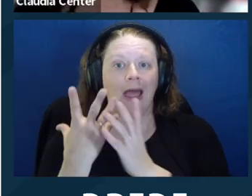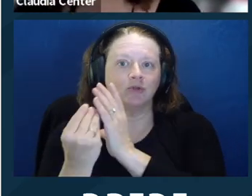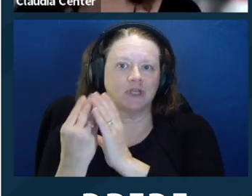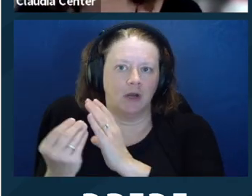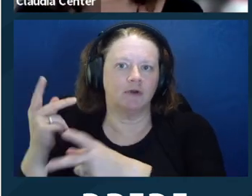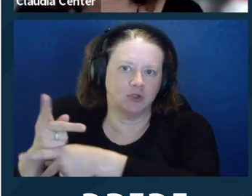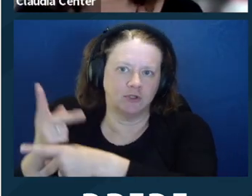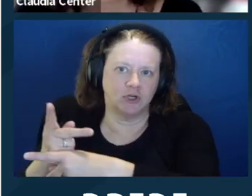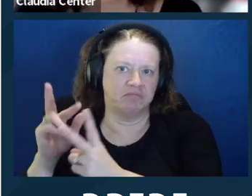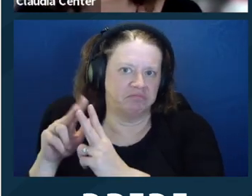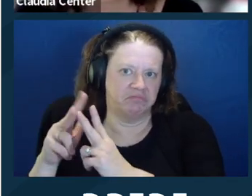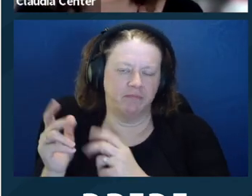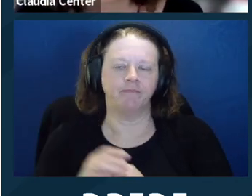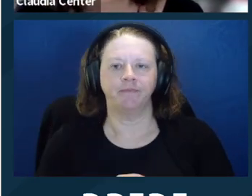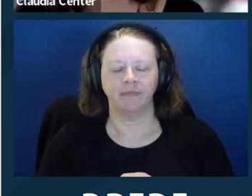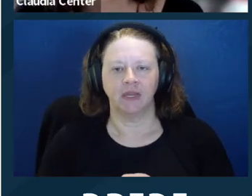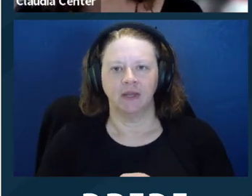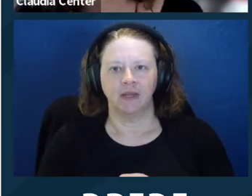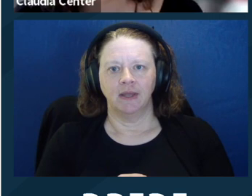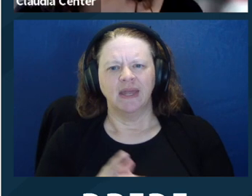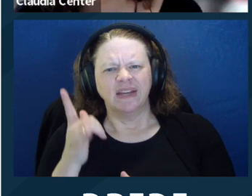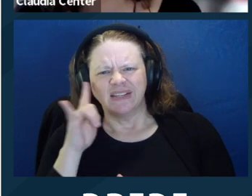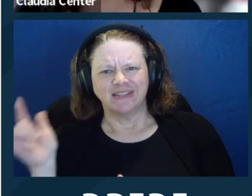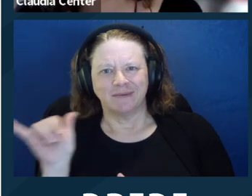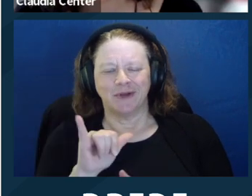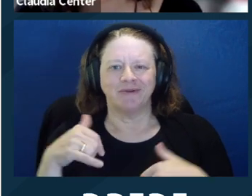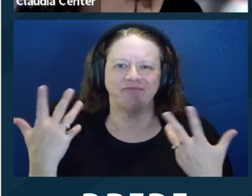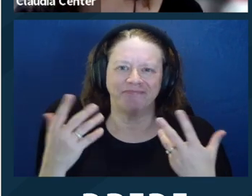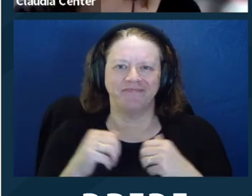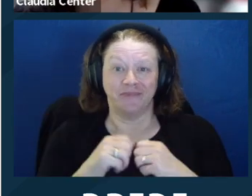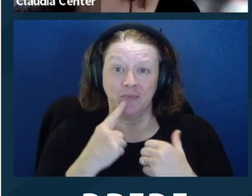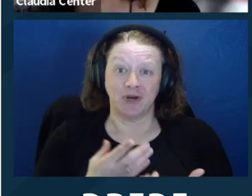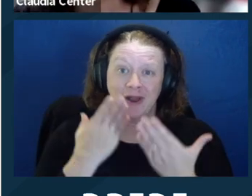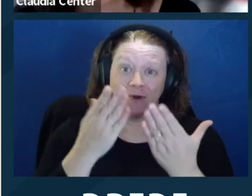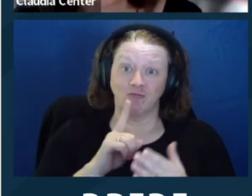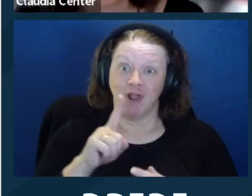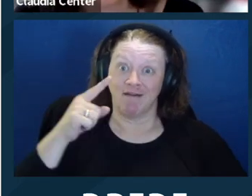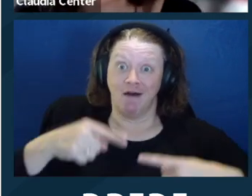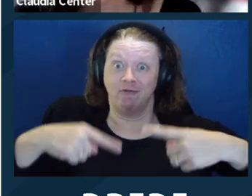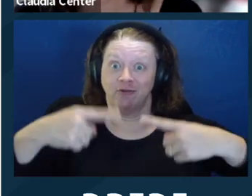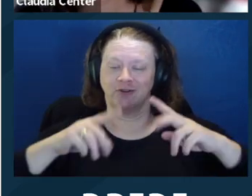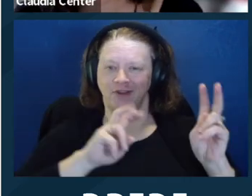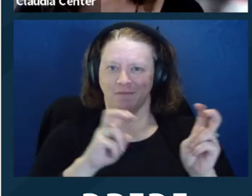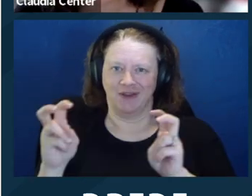available to people within conservatorship, or, you know, outside of conservatorship.